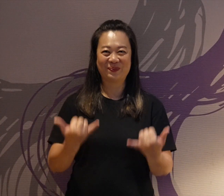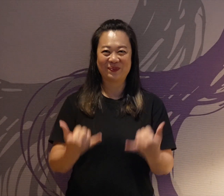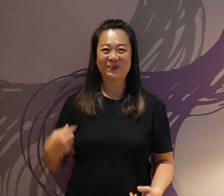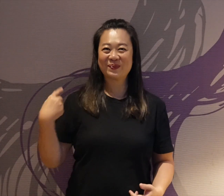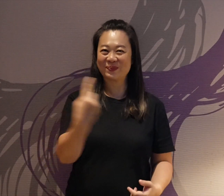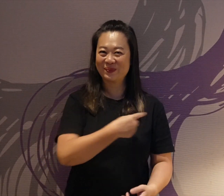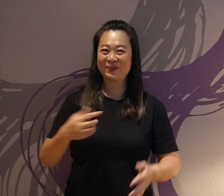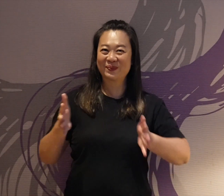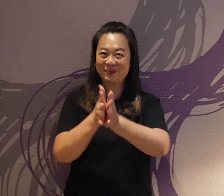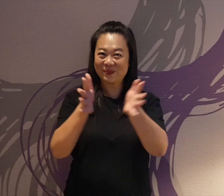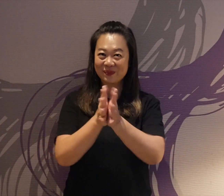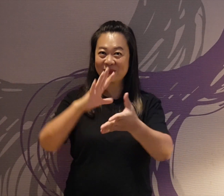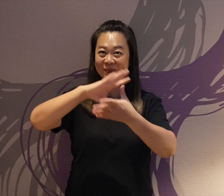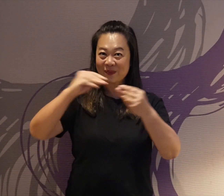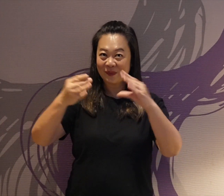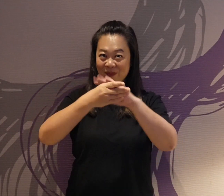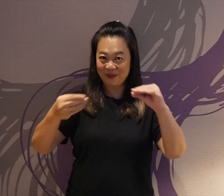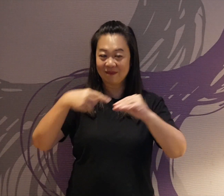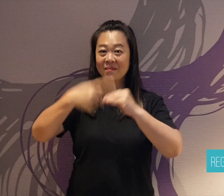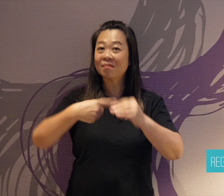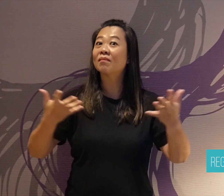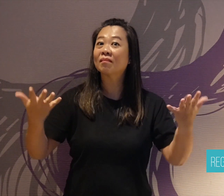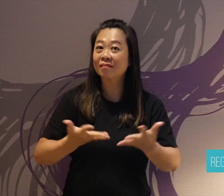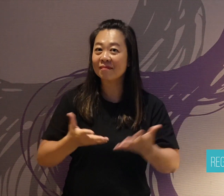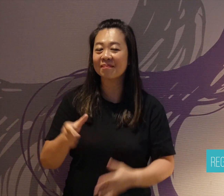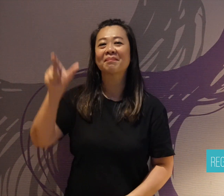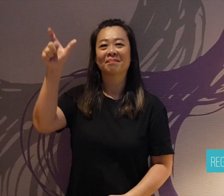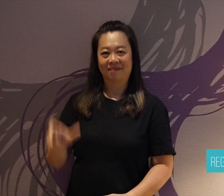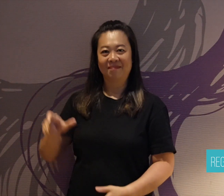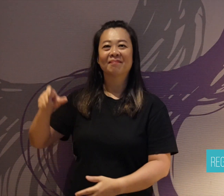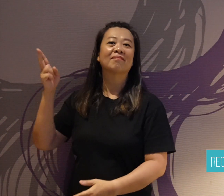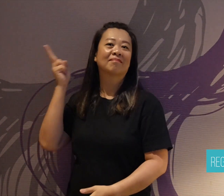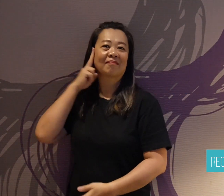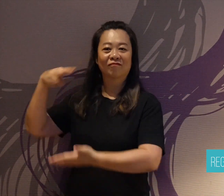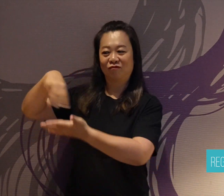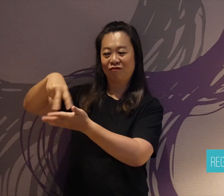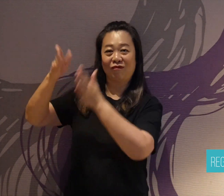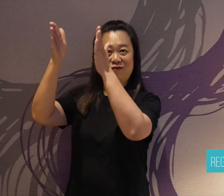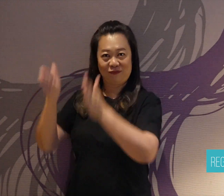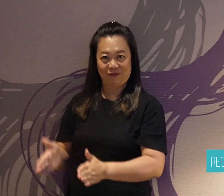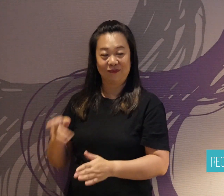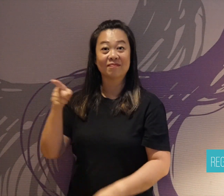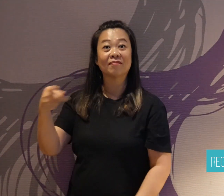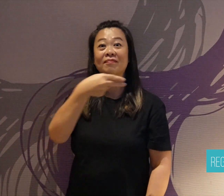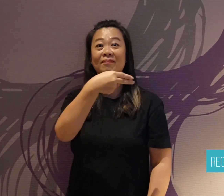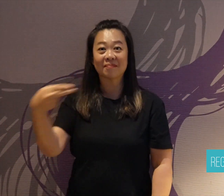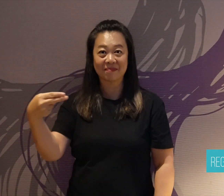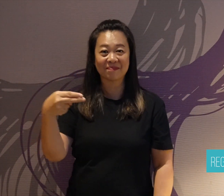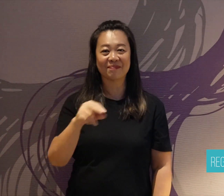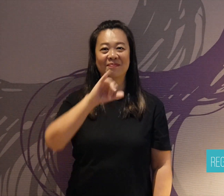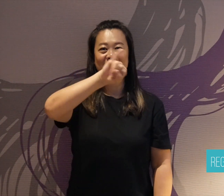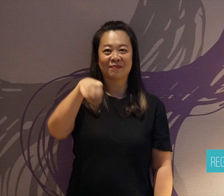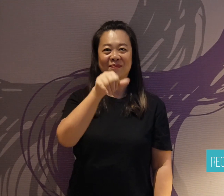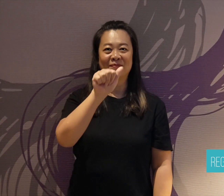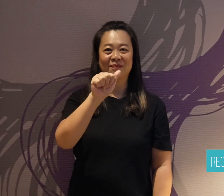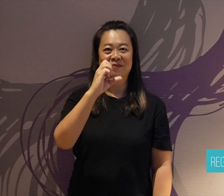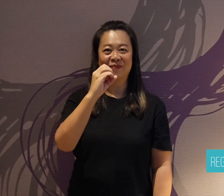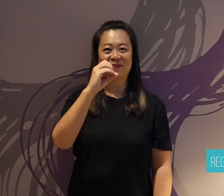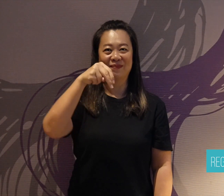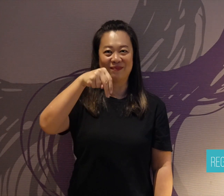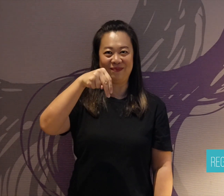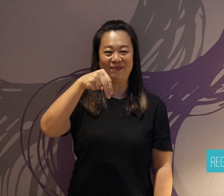Today we are sharing the story about a Deaf dancer, Jason Wong Yiu-Pong,